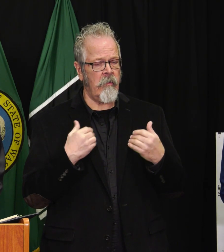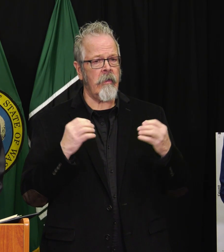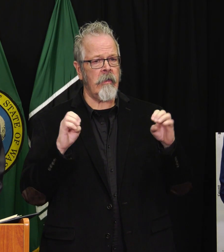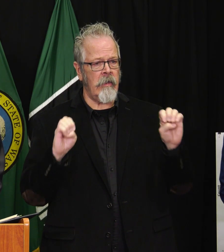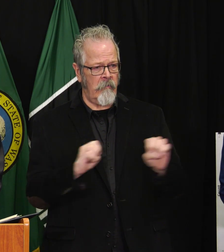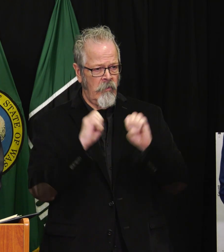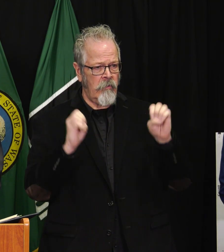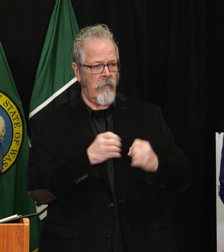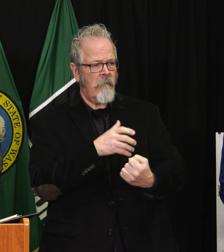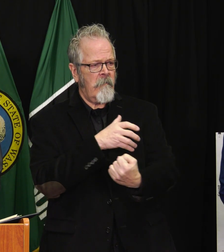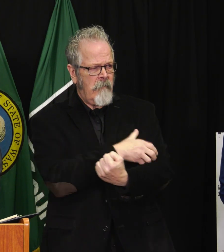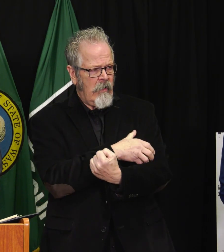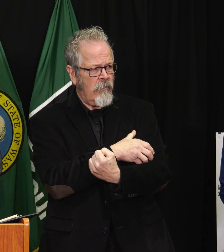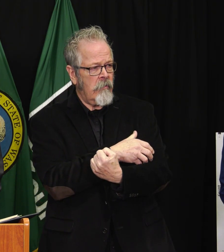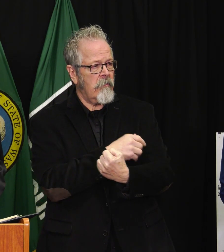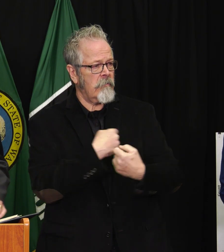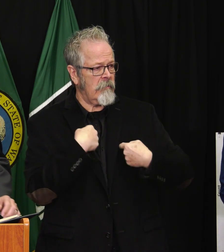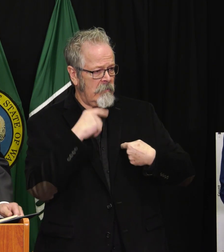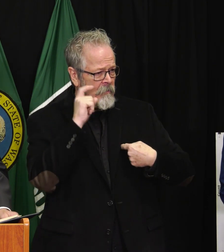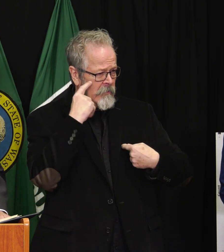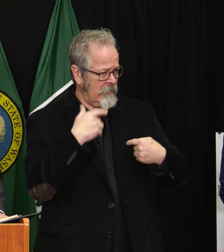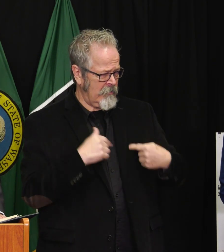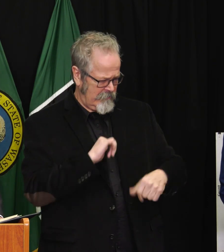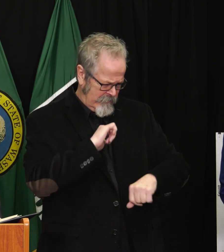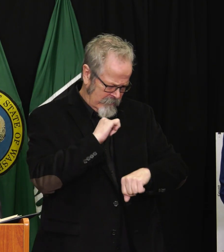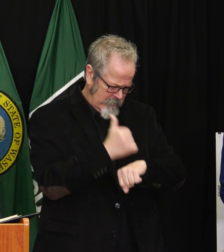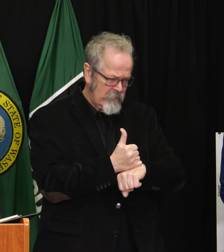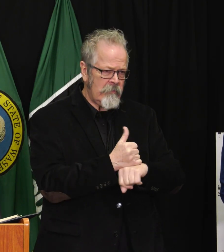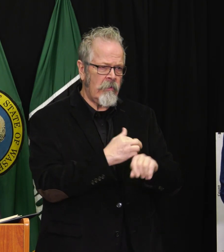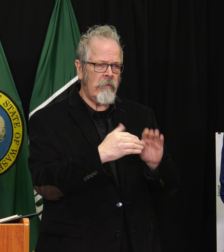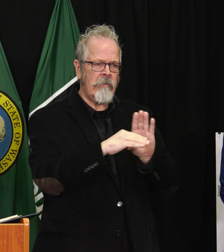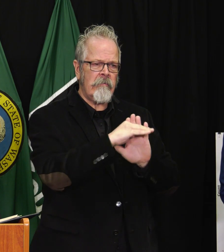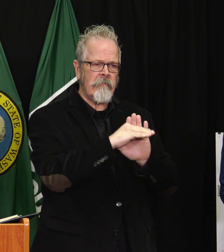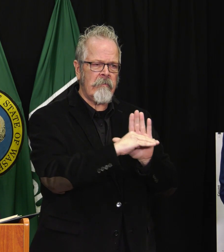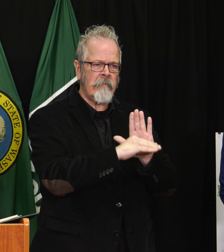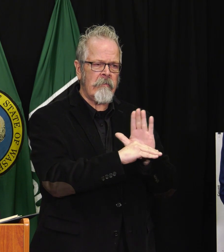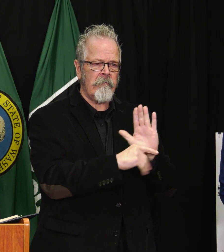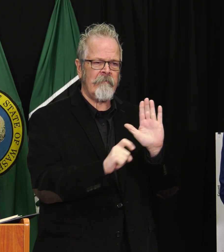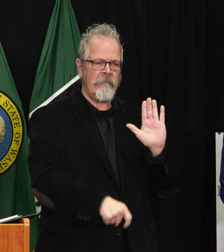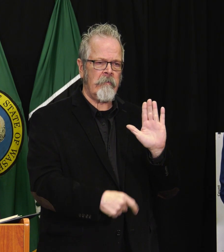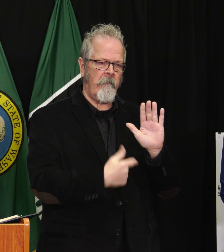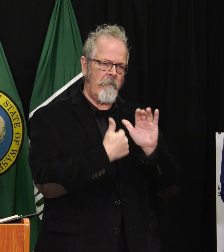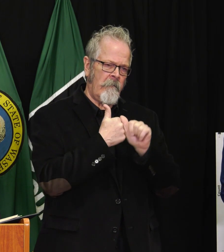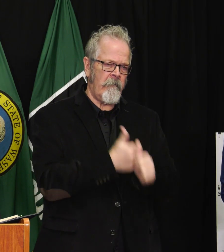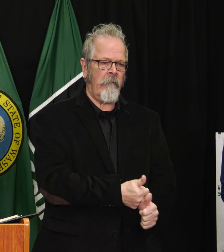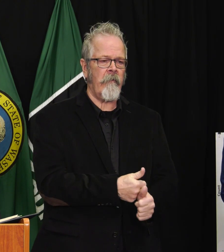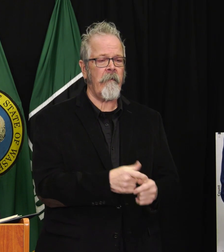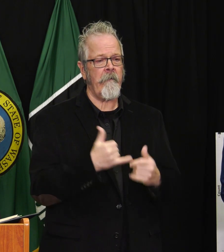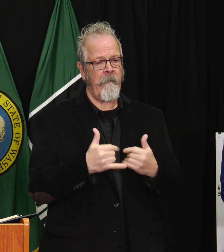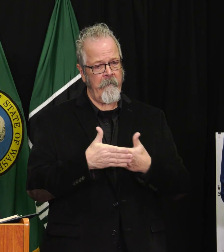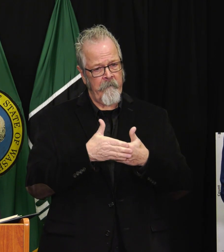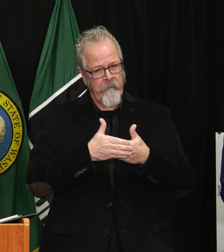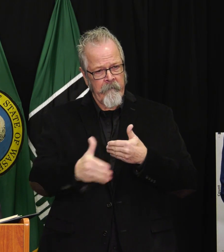and Pierce County with more than 250 people are prohibited by order of the governor.